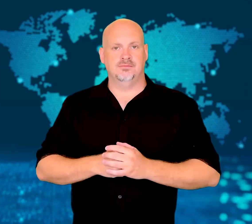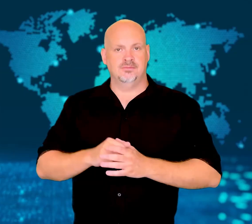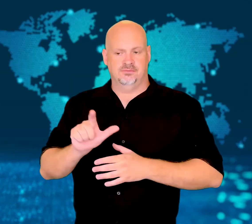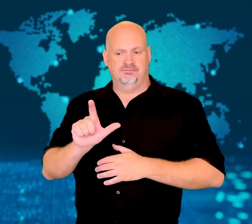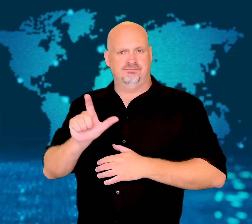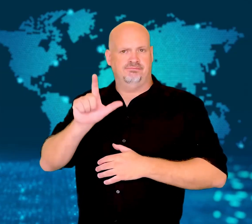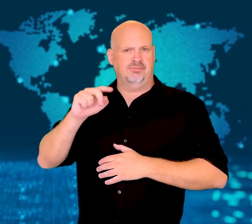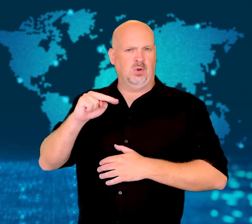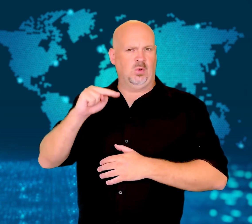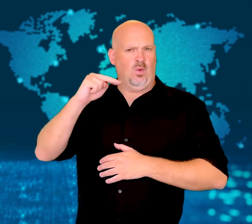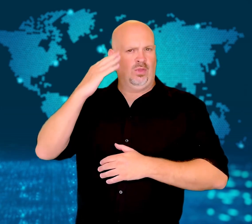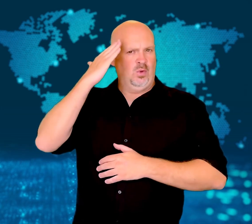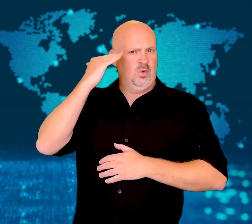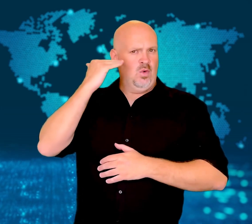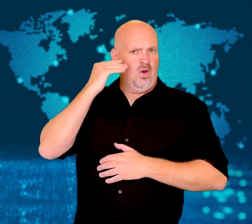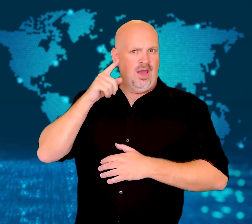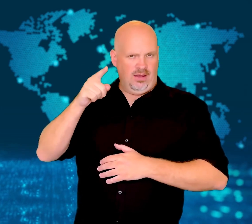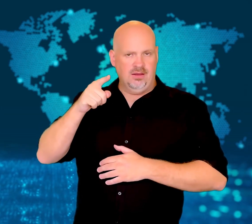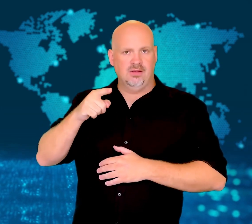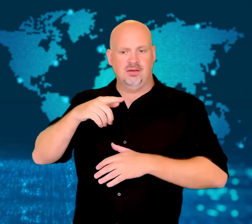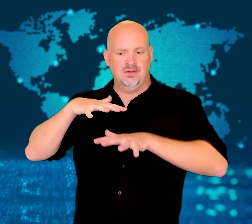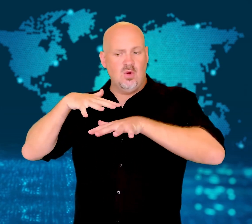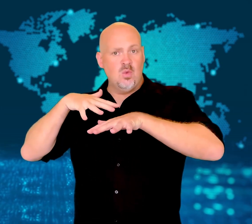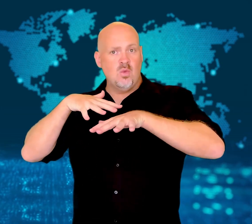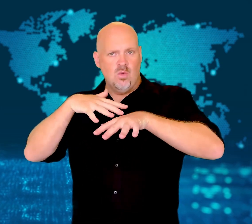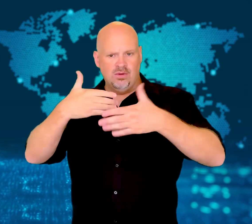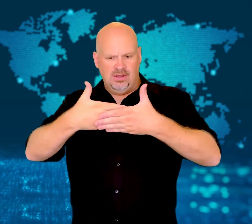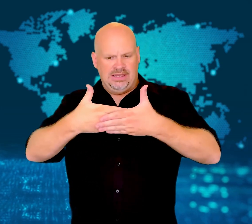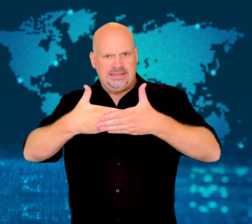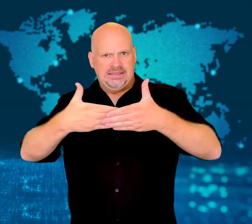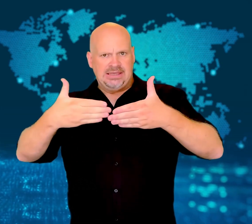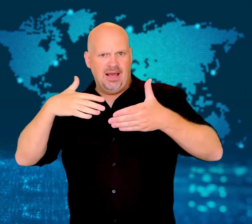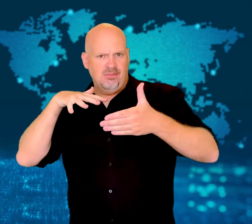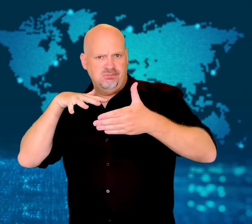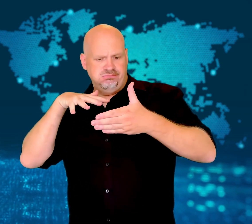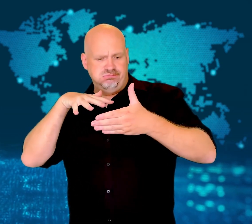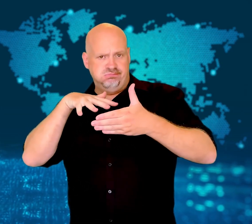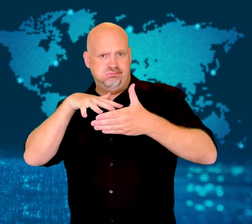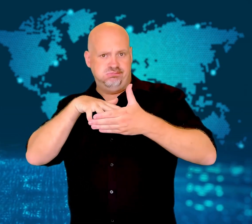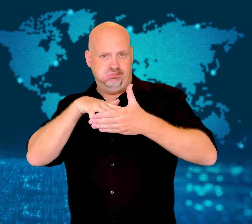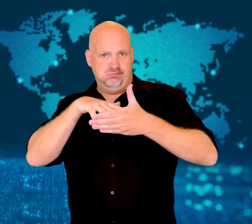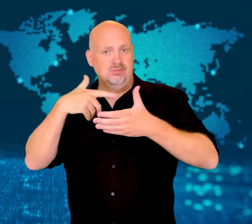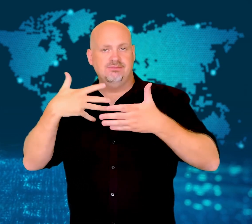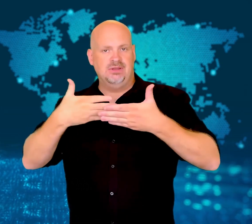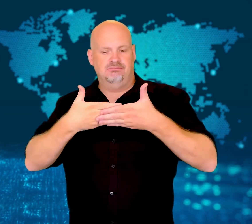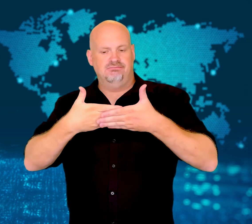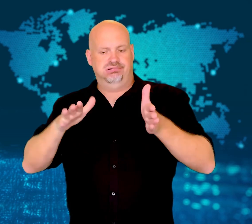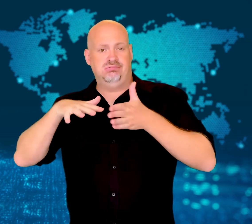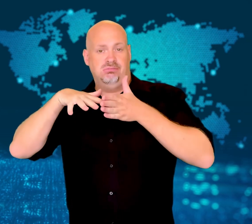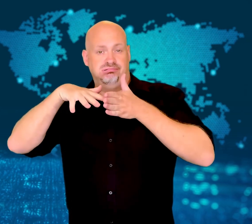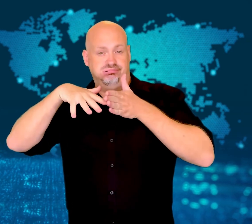[GAVIN]: The release of water from a dam in North Korea has forced